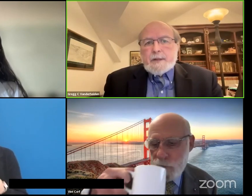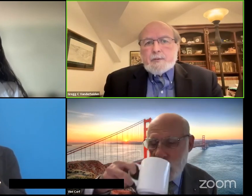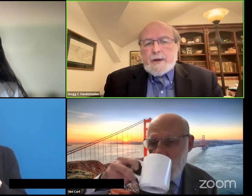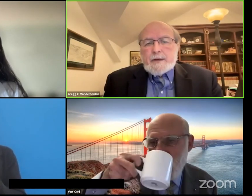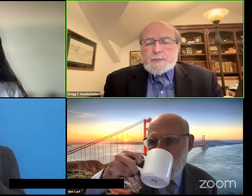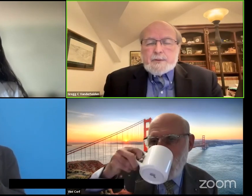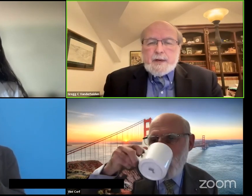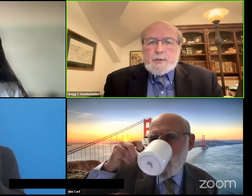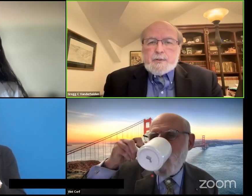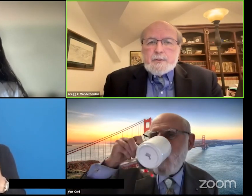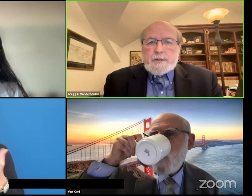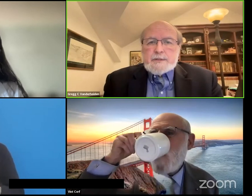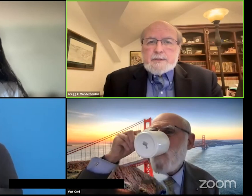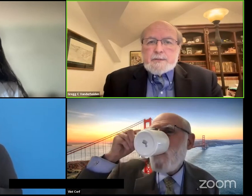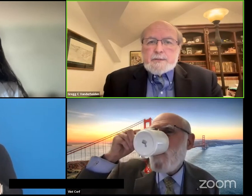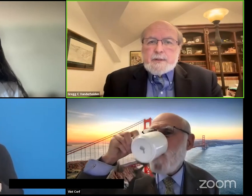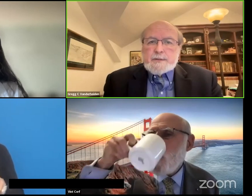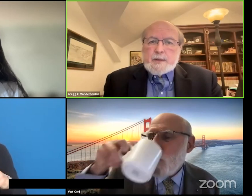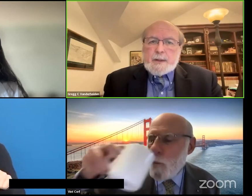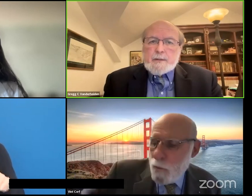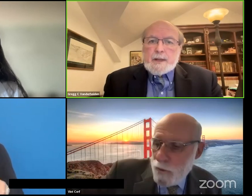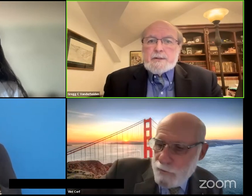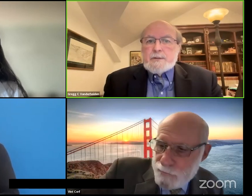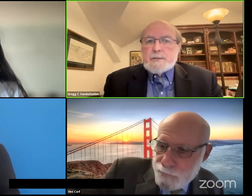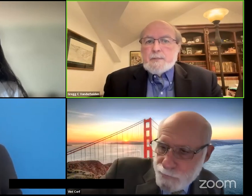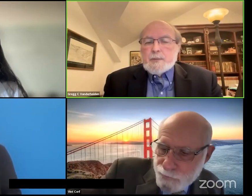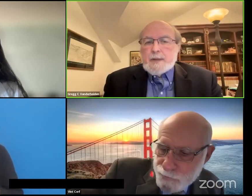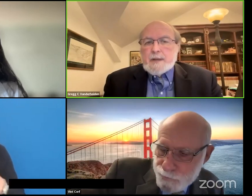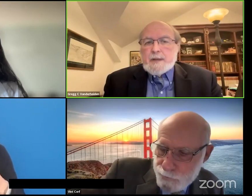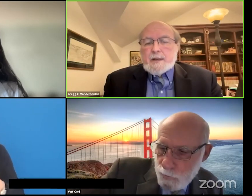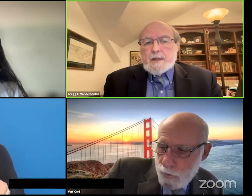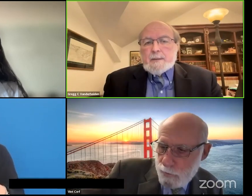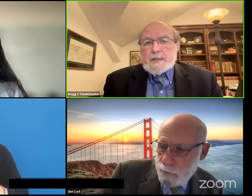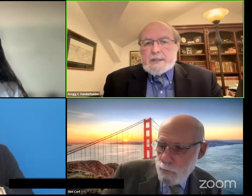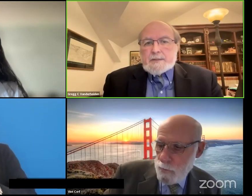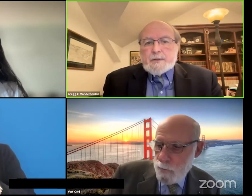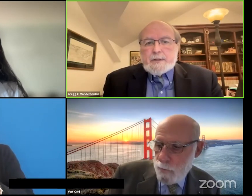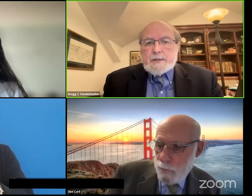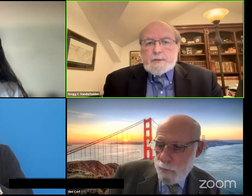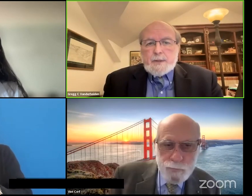and provide us with opportunities to think about and to implement accessibility in new